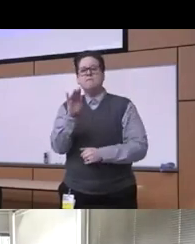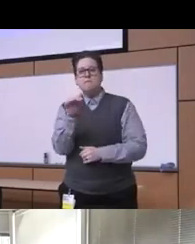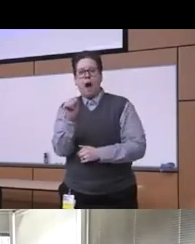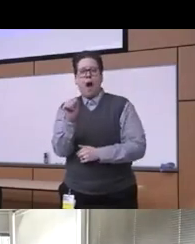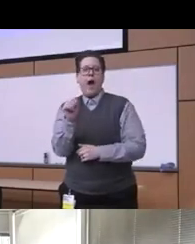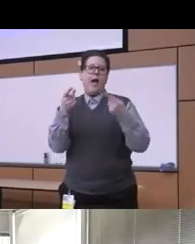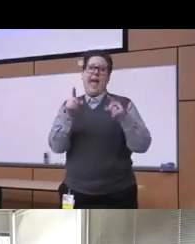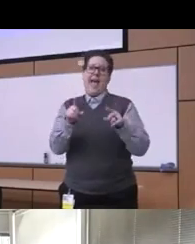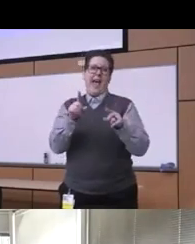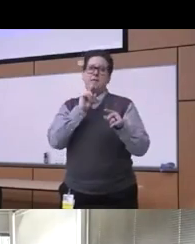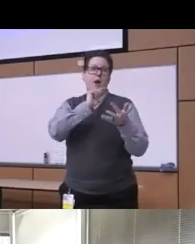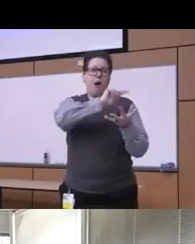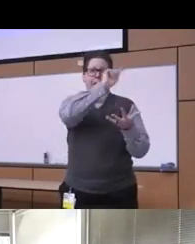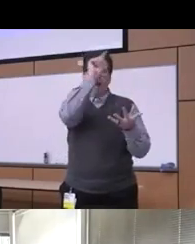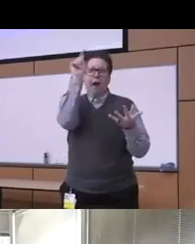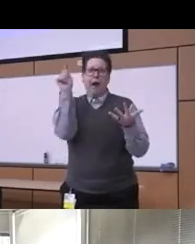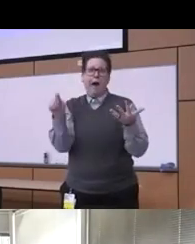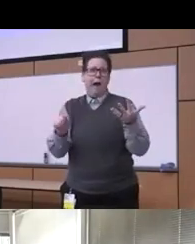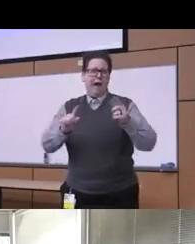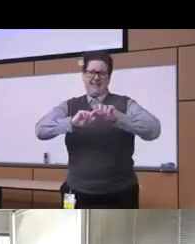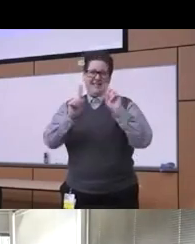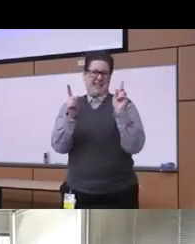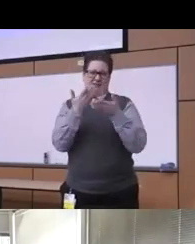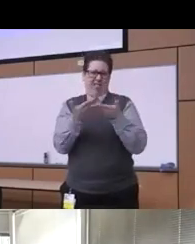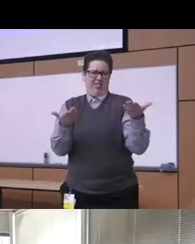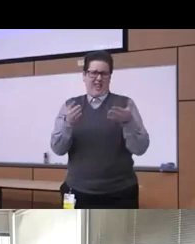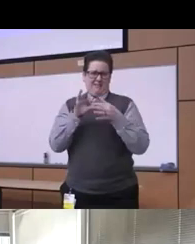all these kind of uh aspects of the social determinants of Health whether Community